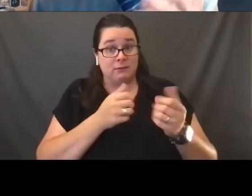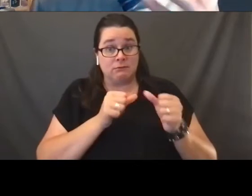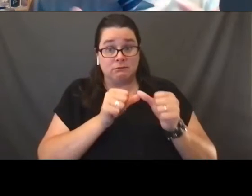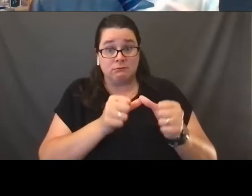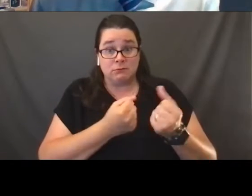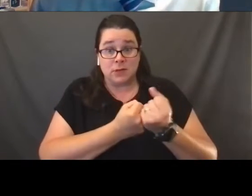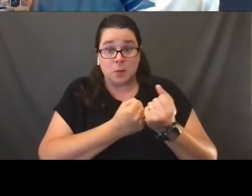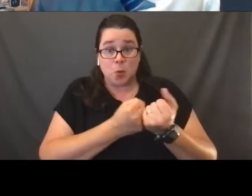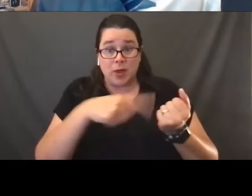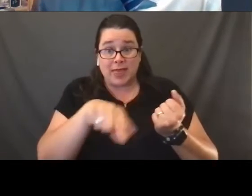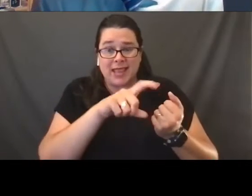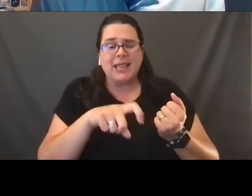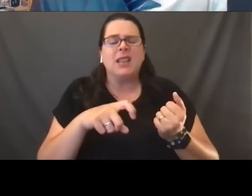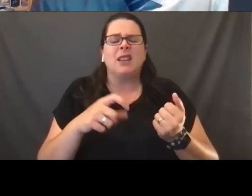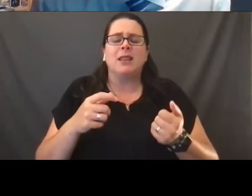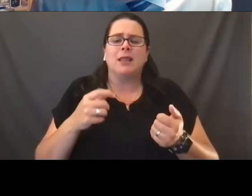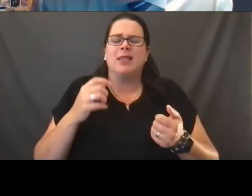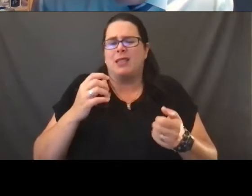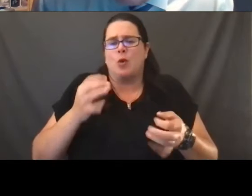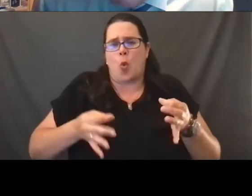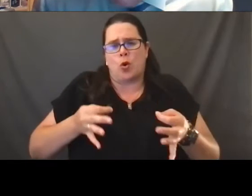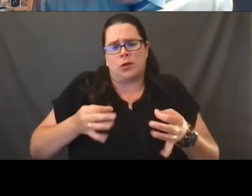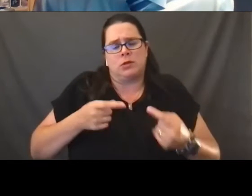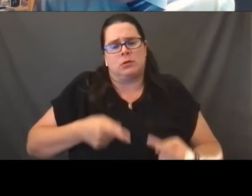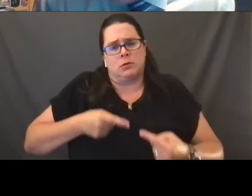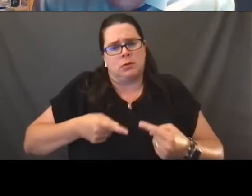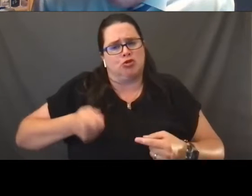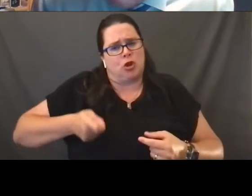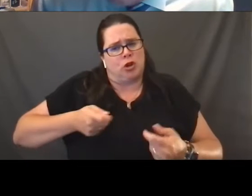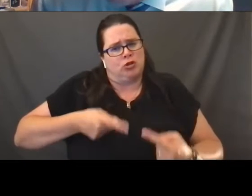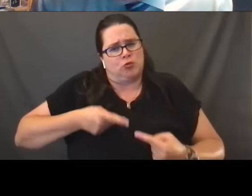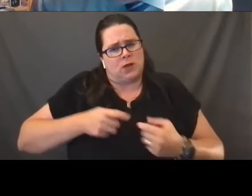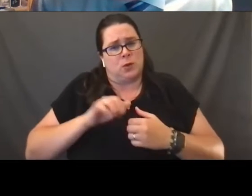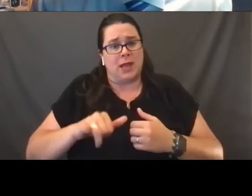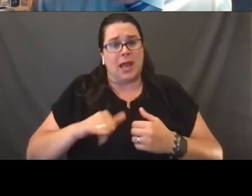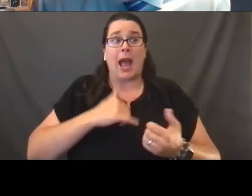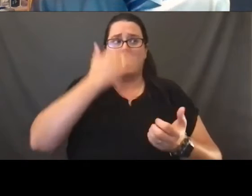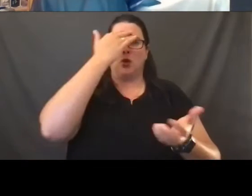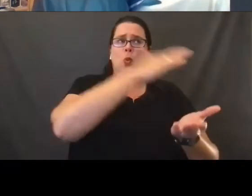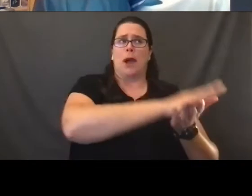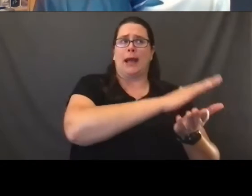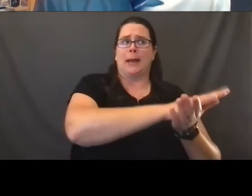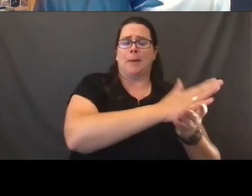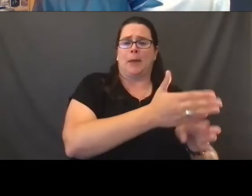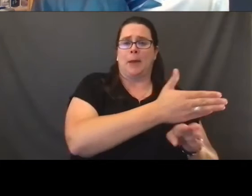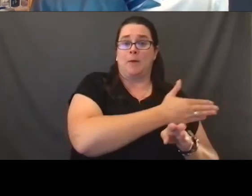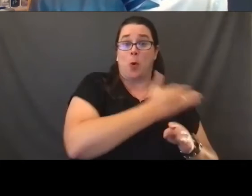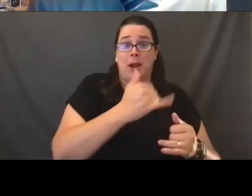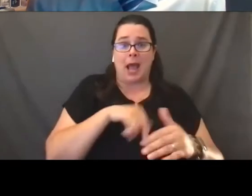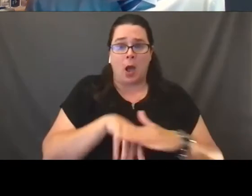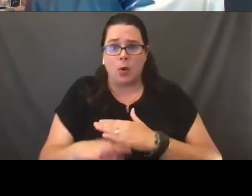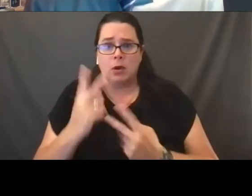The kinds of things courts wrestle with. And I've come to appreciate, I knew it academically before, but I've come to appreciate in a new way